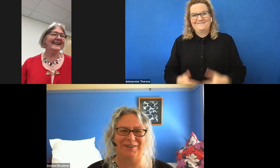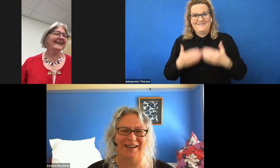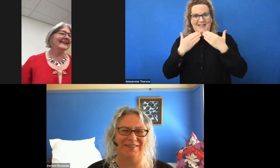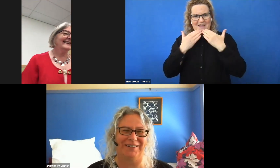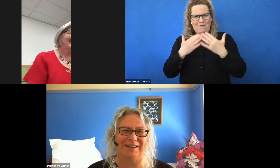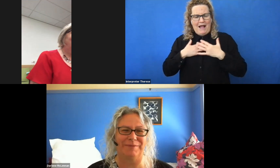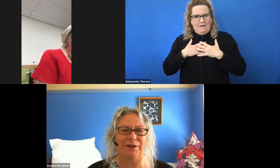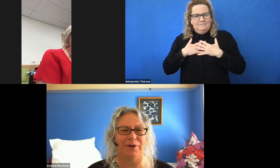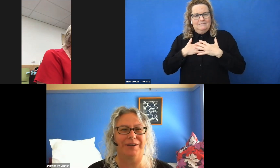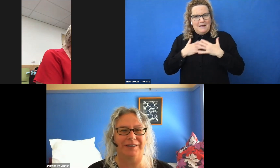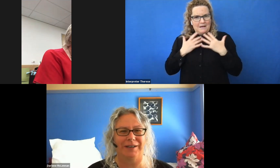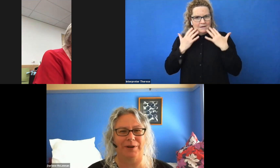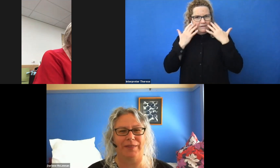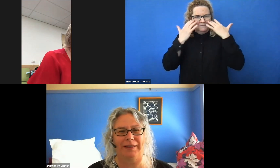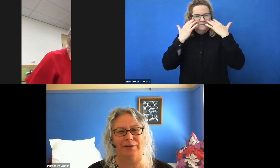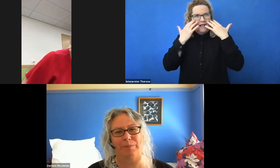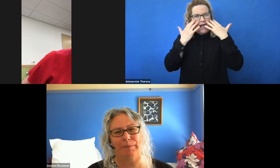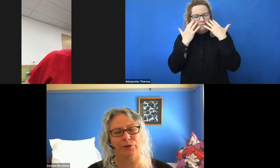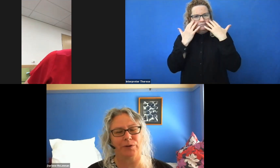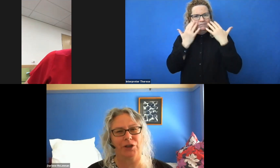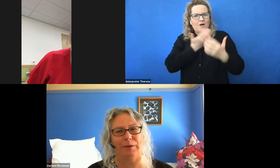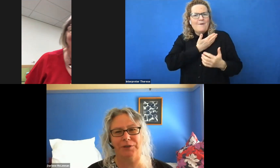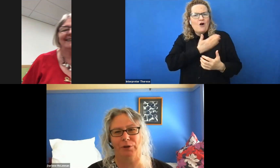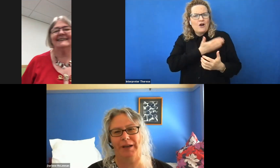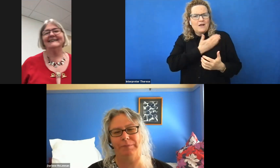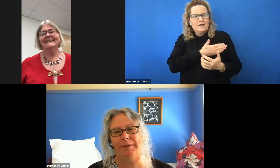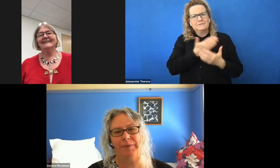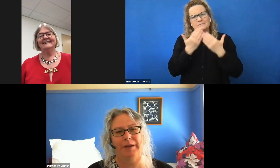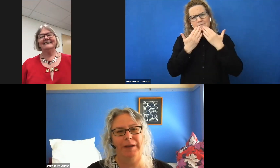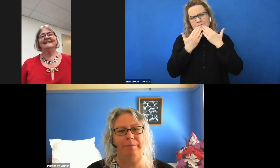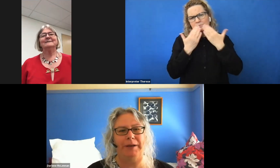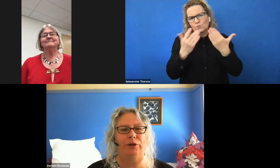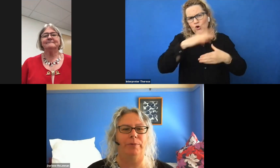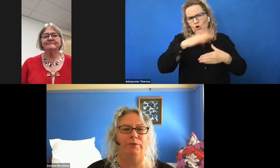now. I am so honoured and I want to thank all the people who took the time to nominate me. Many of